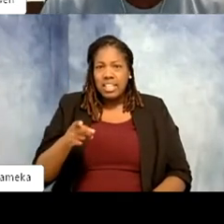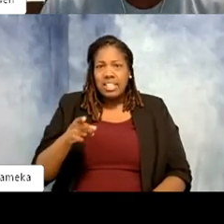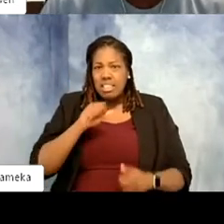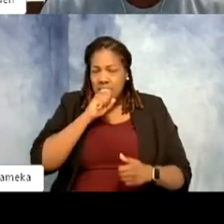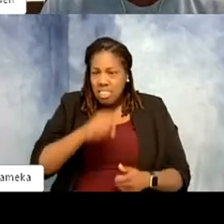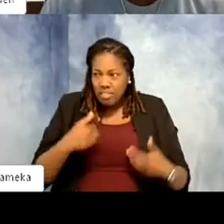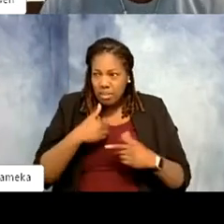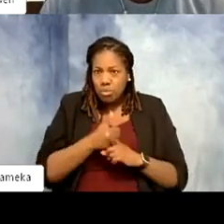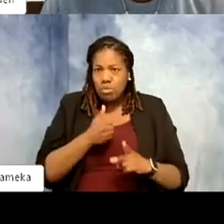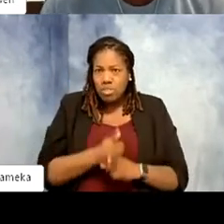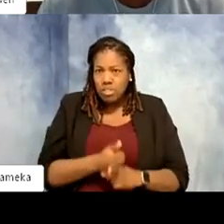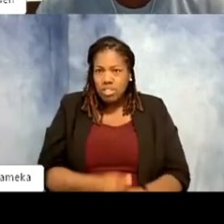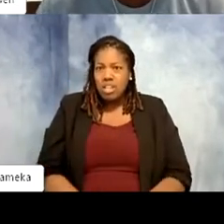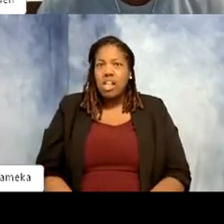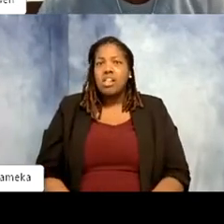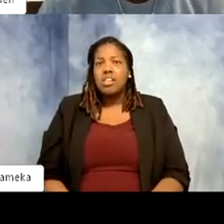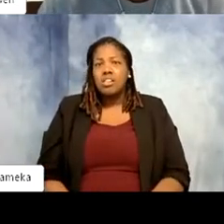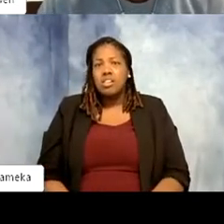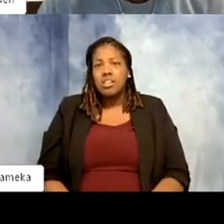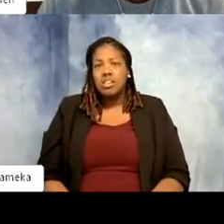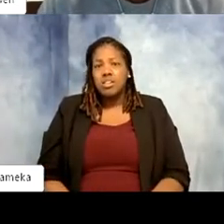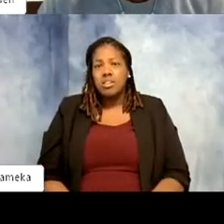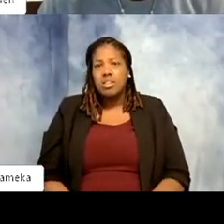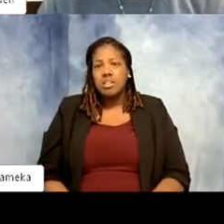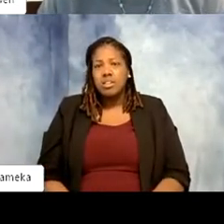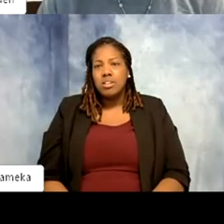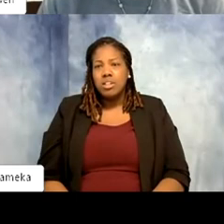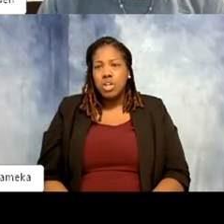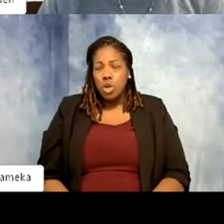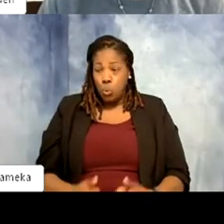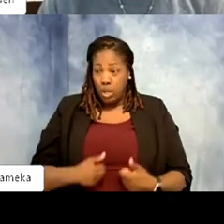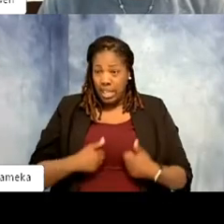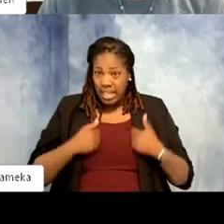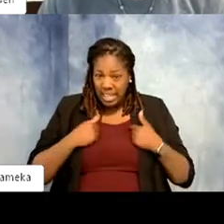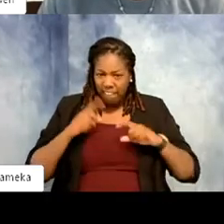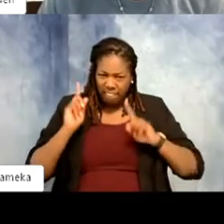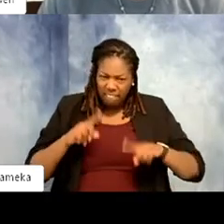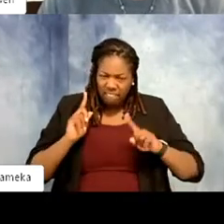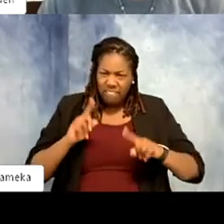I get my love of animals from my father. So we lived in the Zoo and I had to do something to give